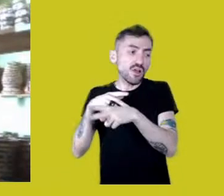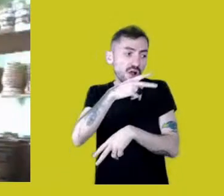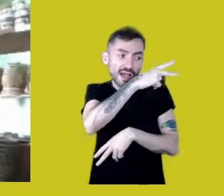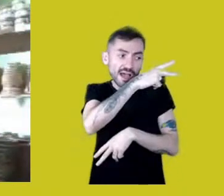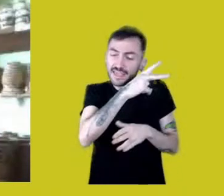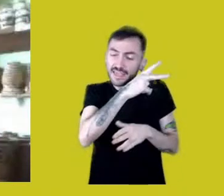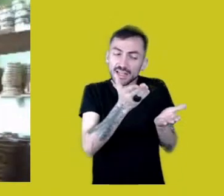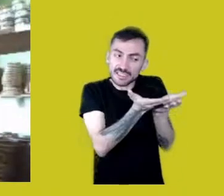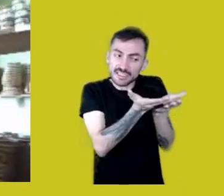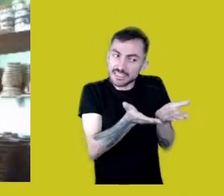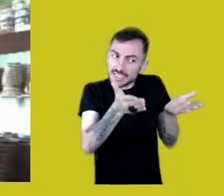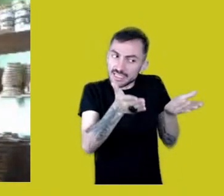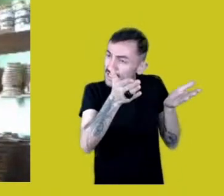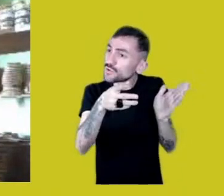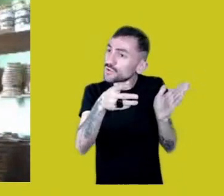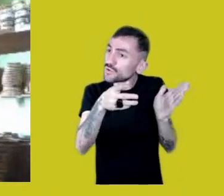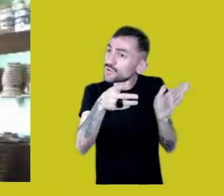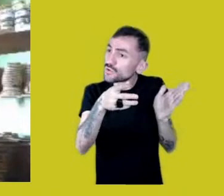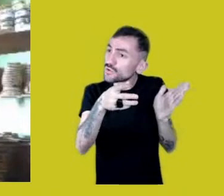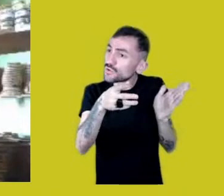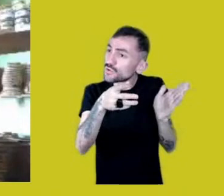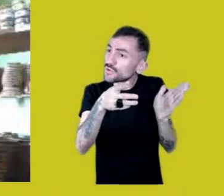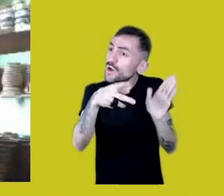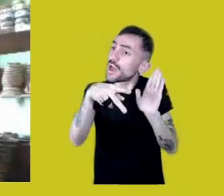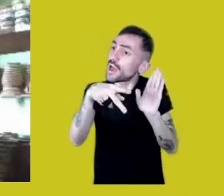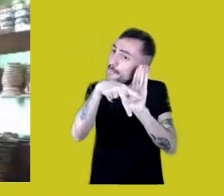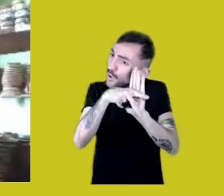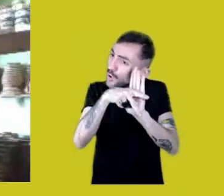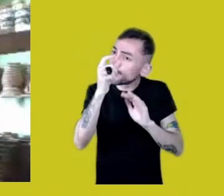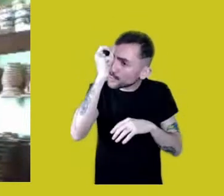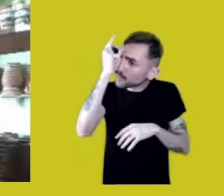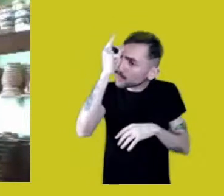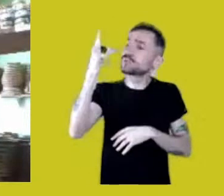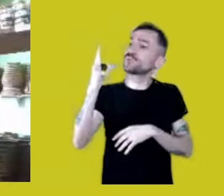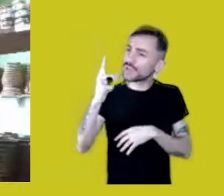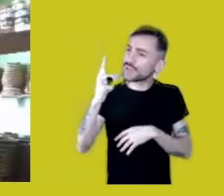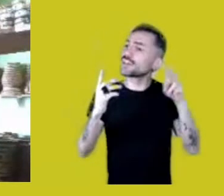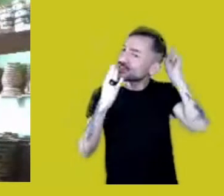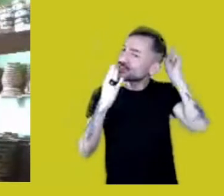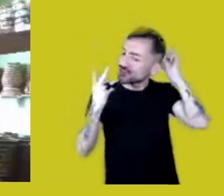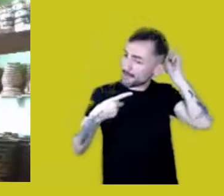is part of the Native culture of my people, the Mura.